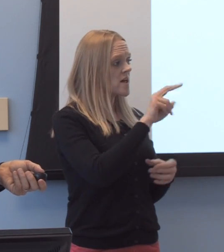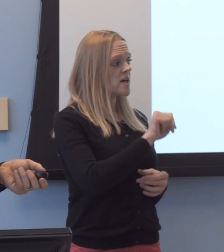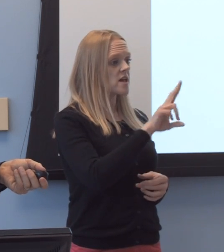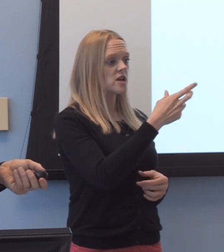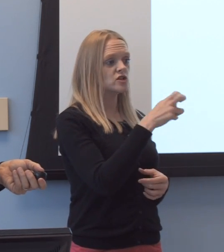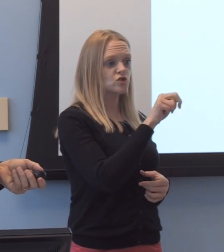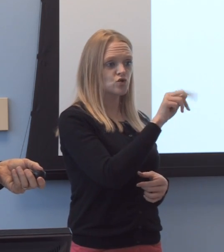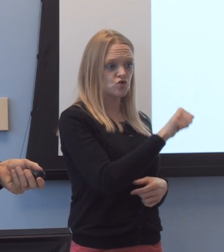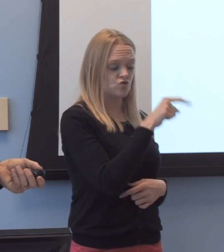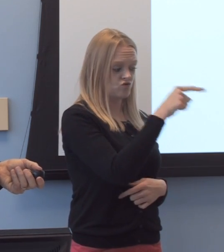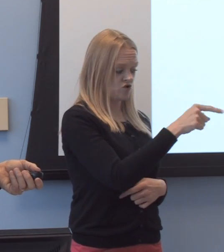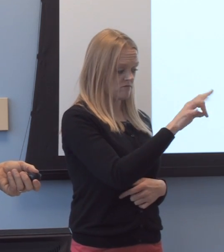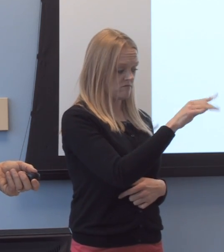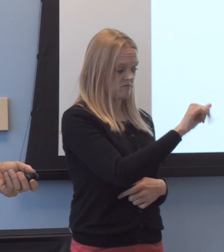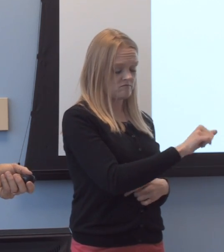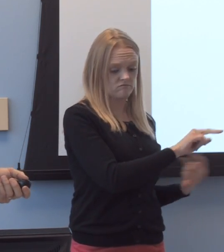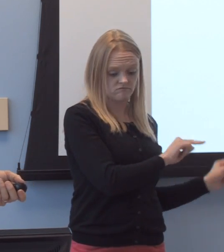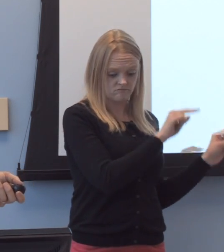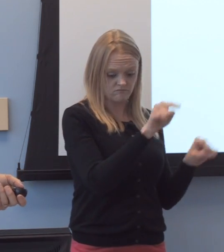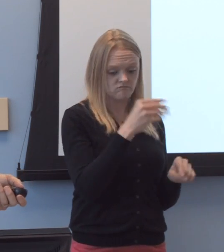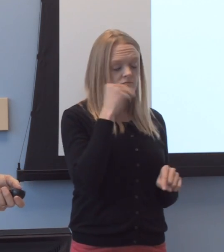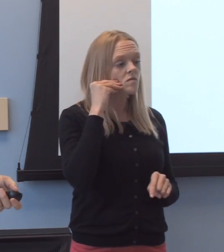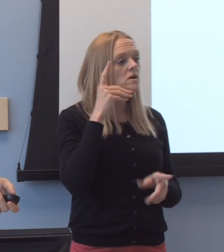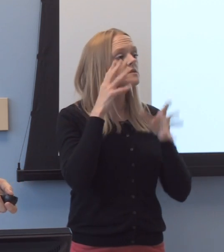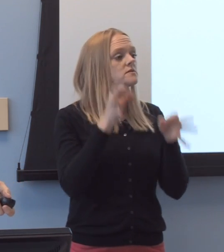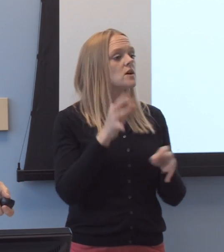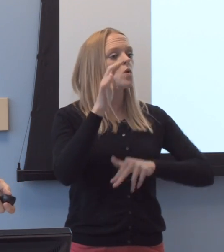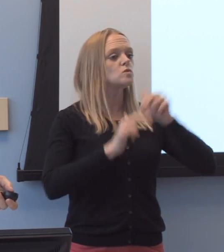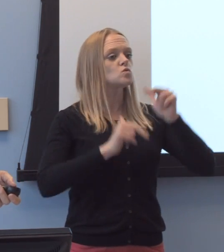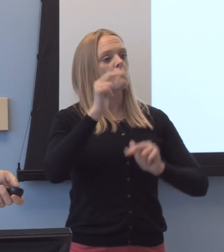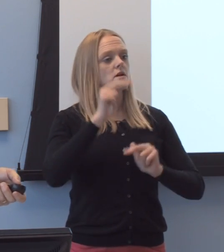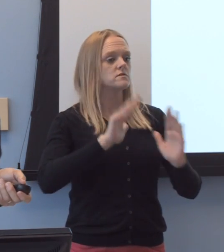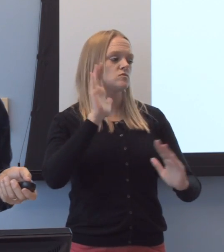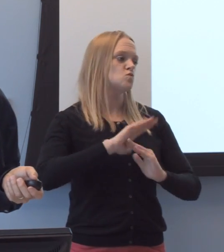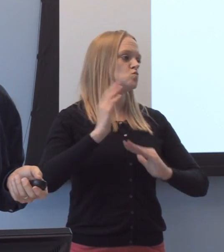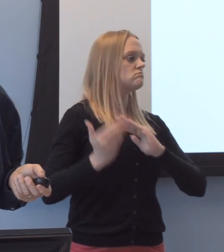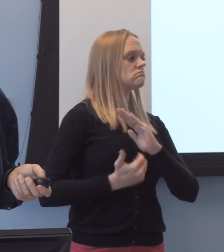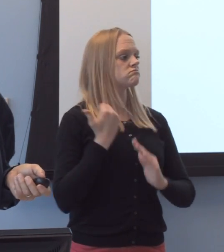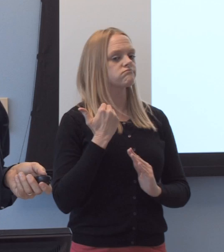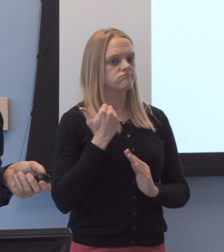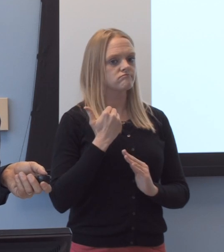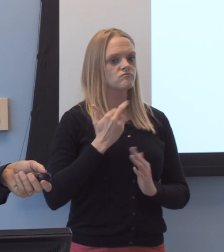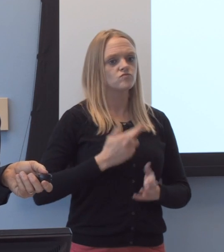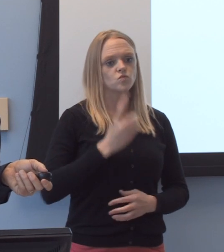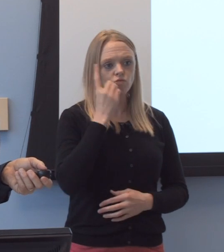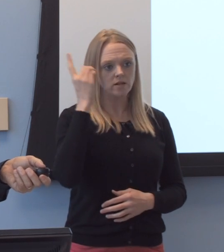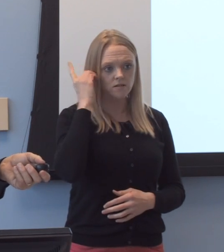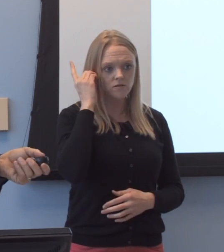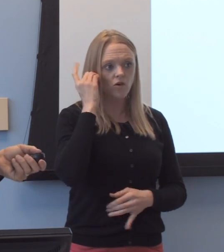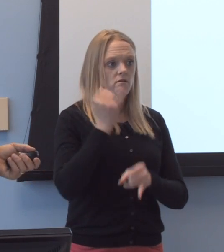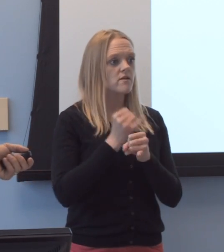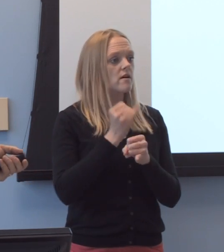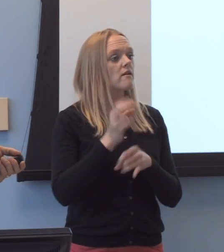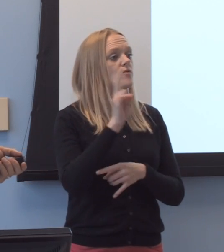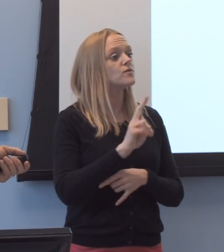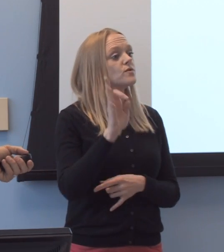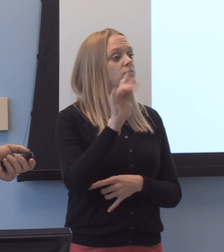uh, they've elected to, um, build a state of the art- new state of the art residence hall on the campus of the University of Florida,